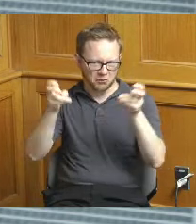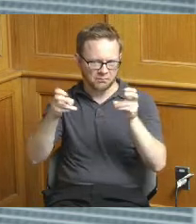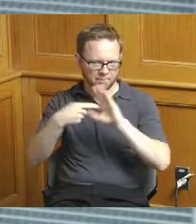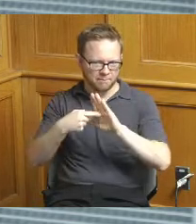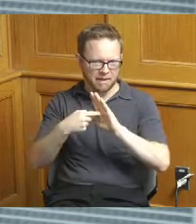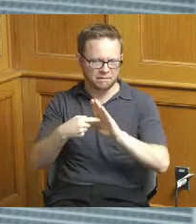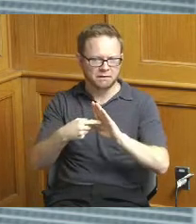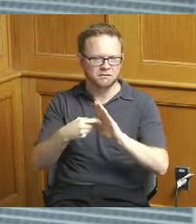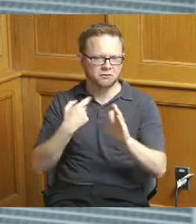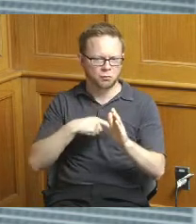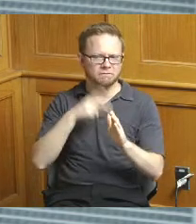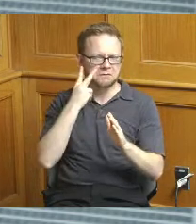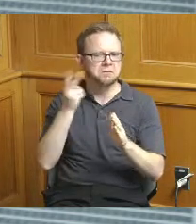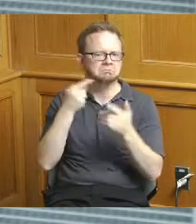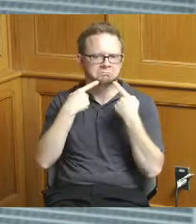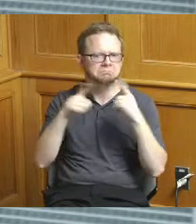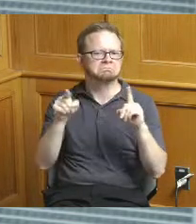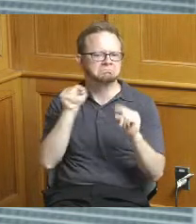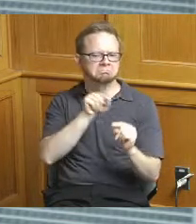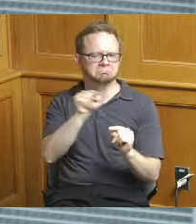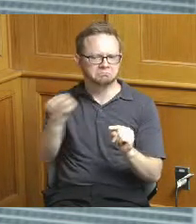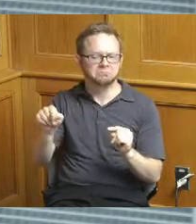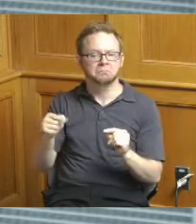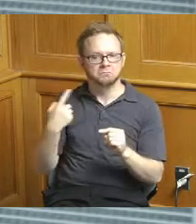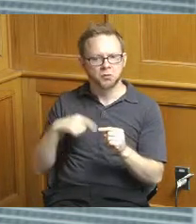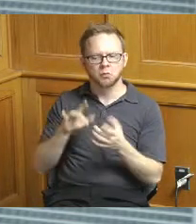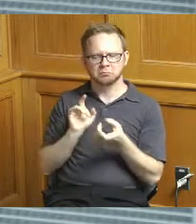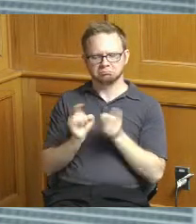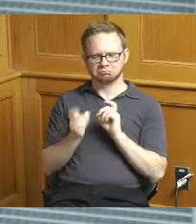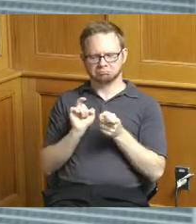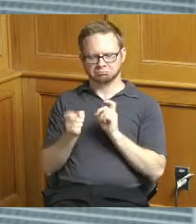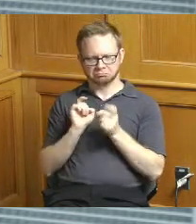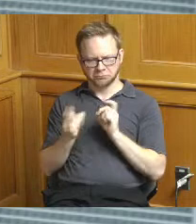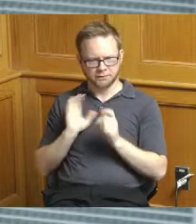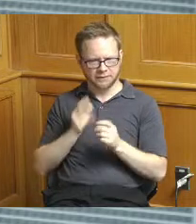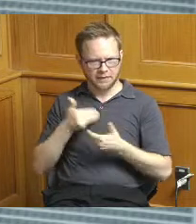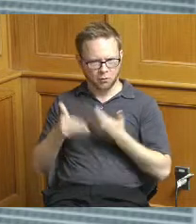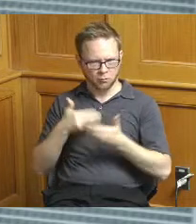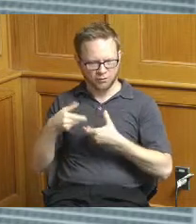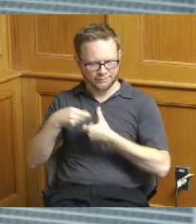things that we're adjusting internally and I think we've made a lot of progress there okay thank you